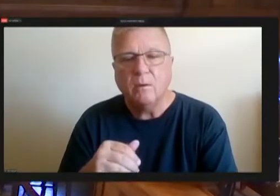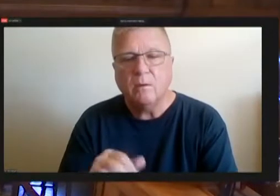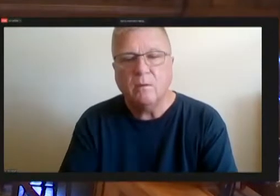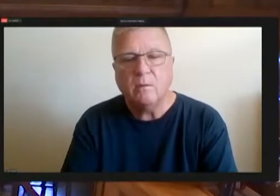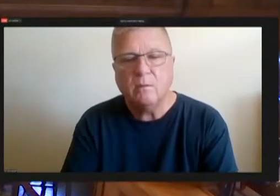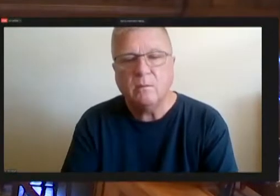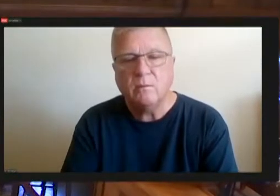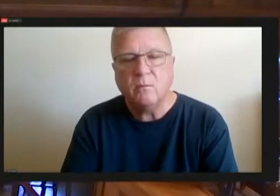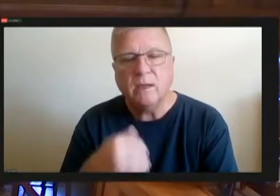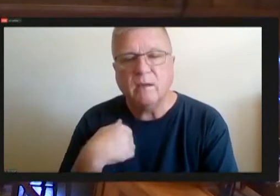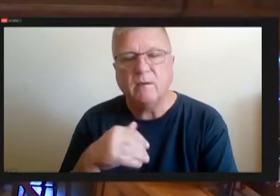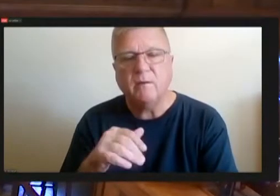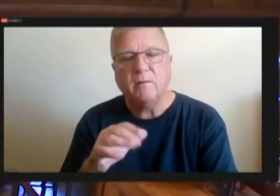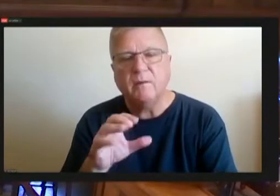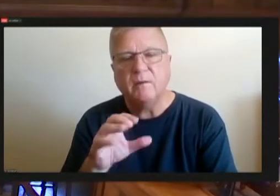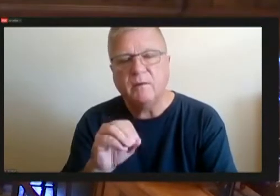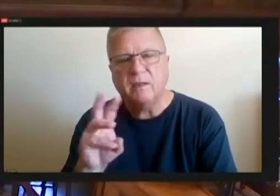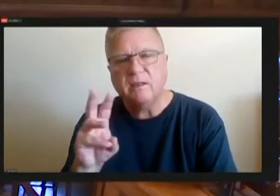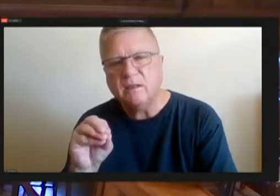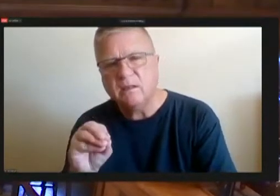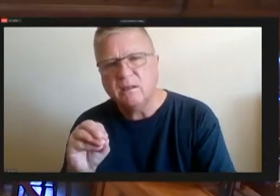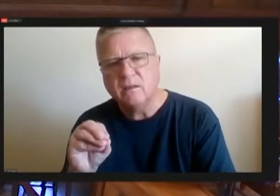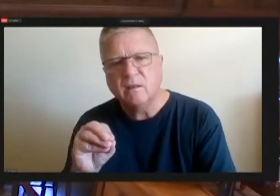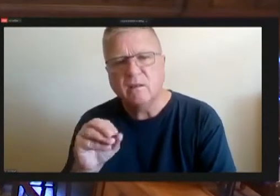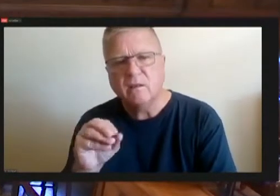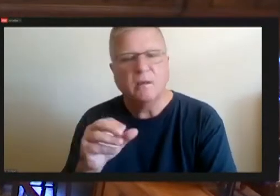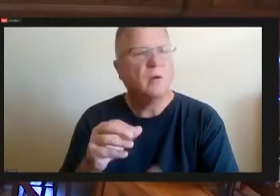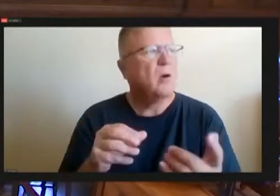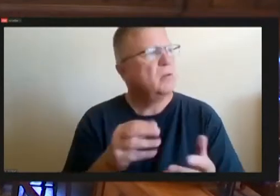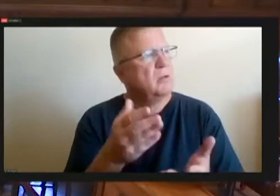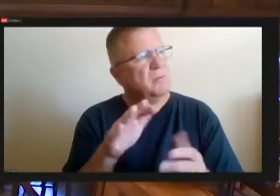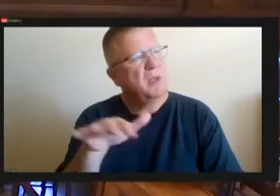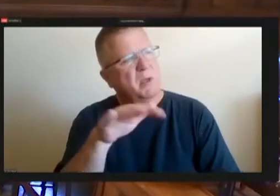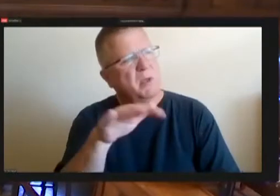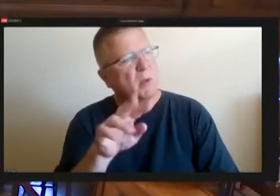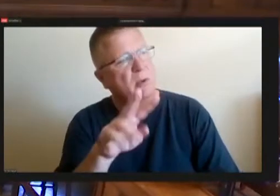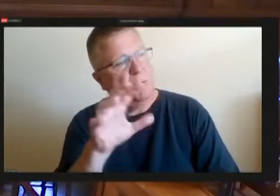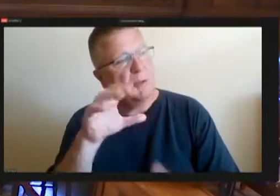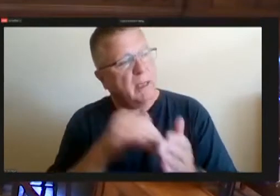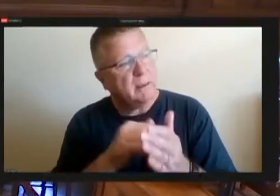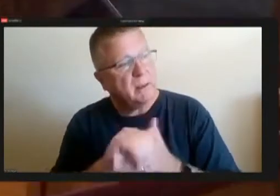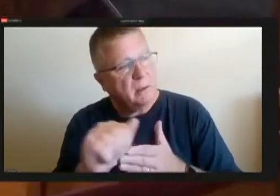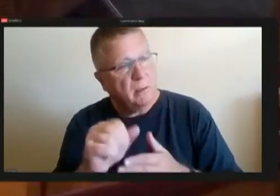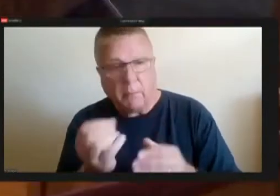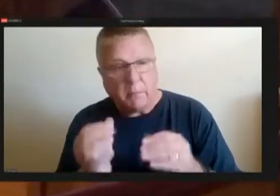That's okay so it's right around ,, maybe more than , and this would be an additional